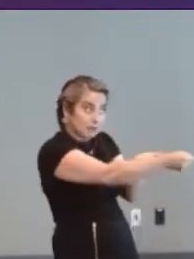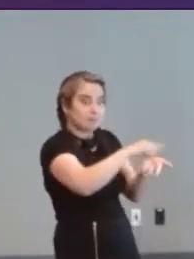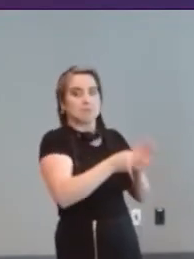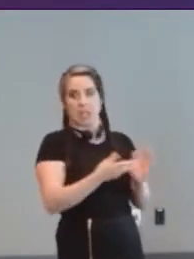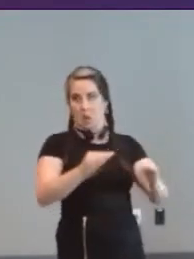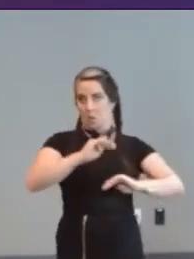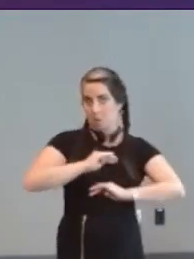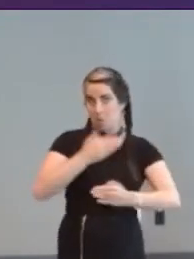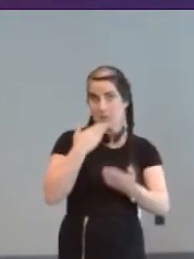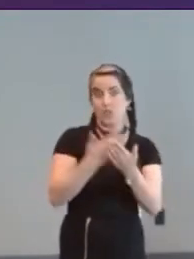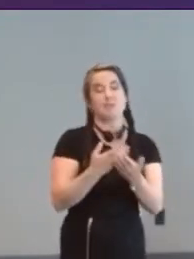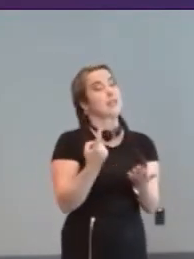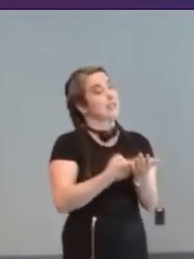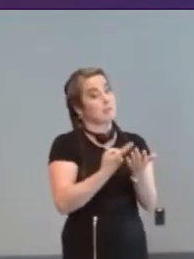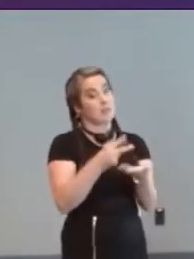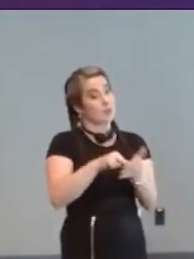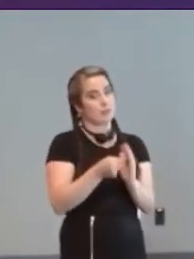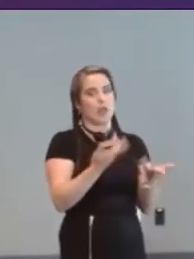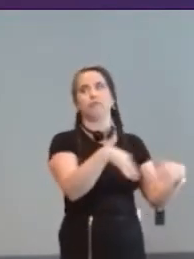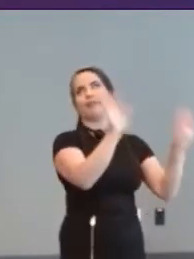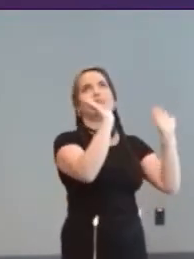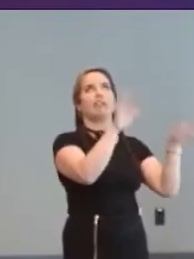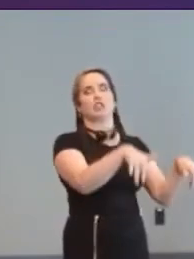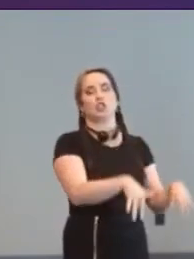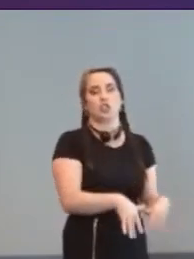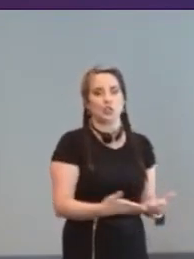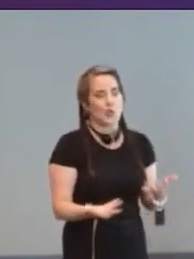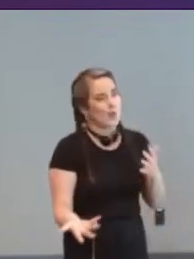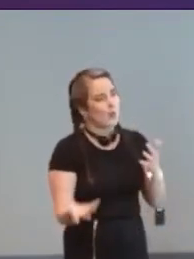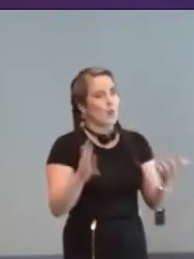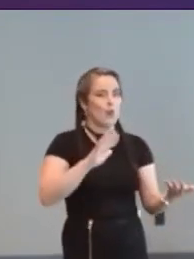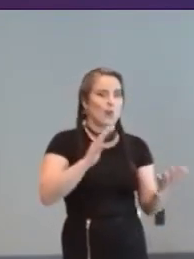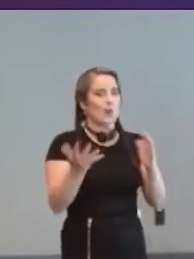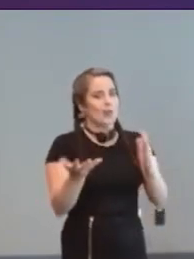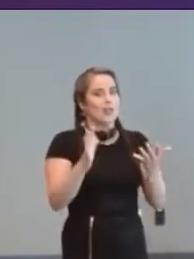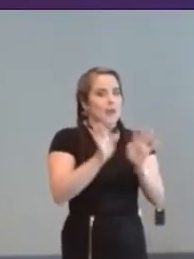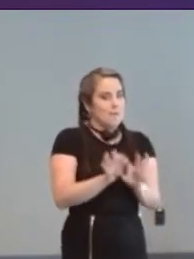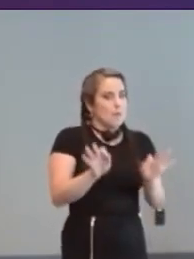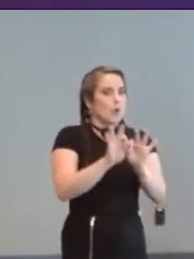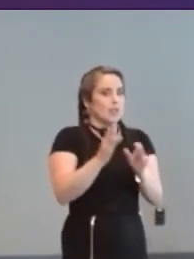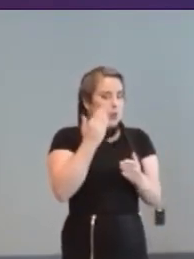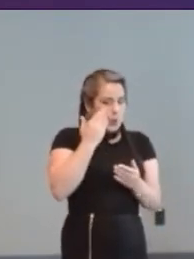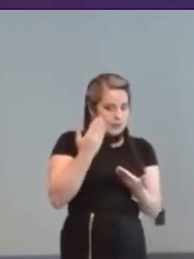think it's important to keep to to ask is it all right if you have to be quite Brave to do